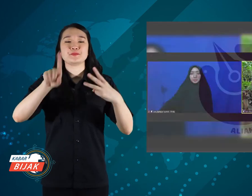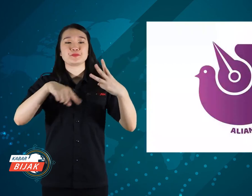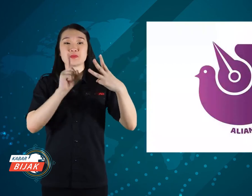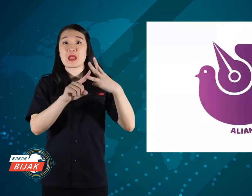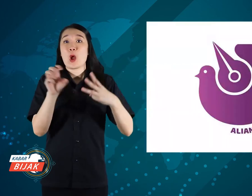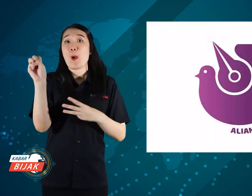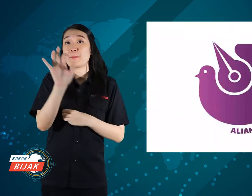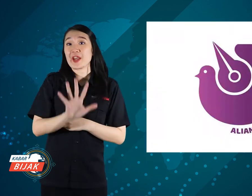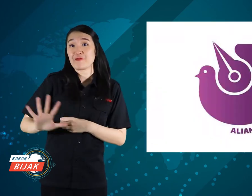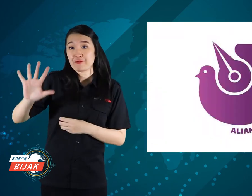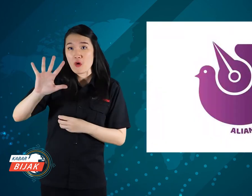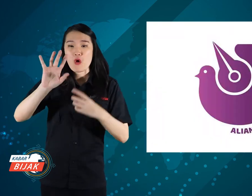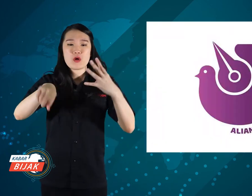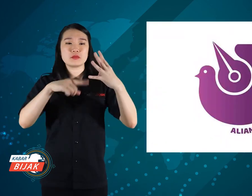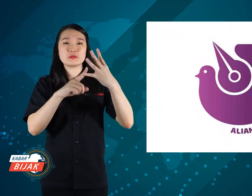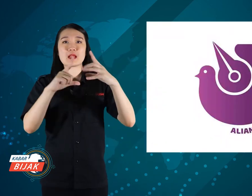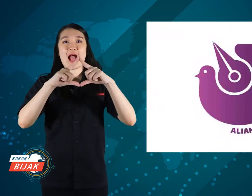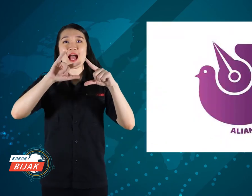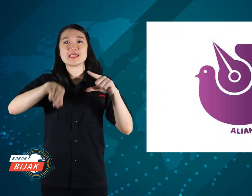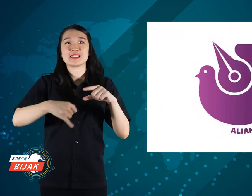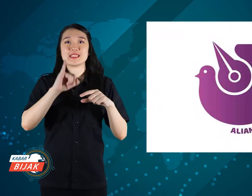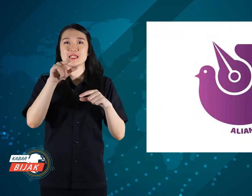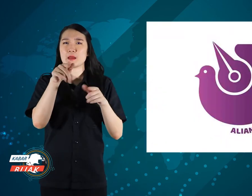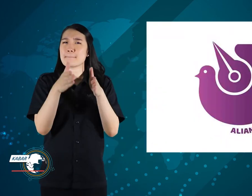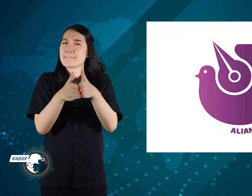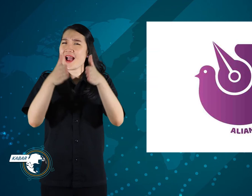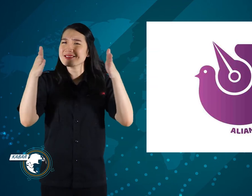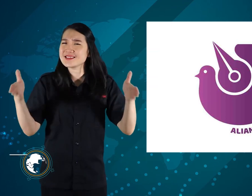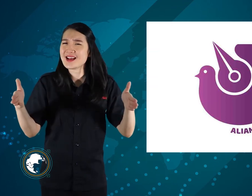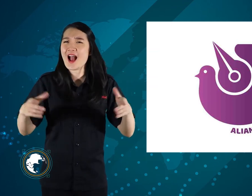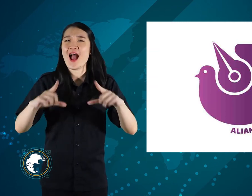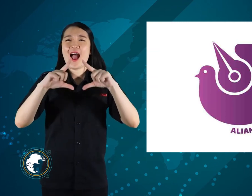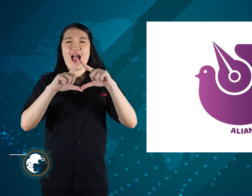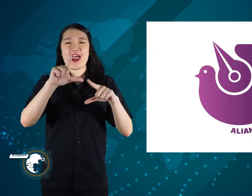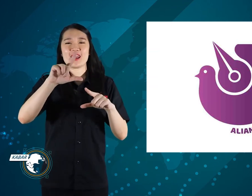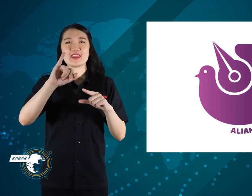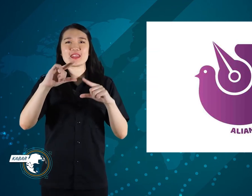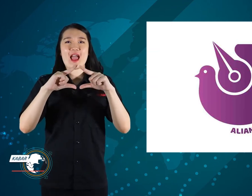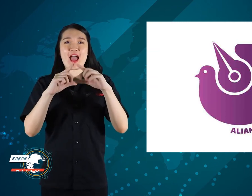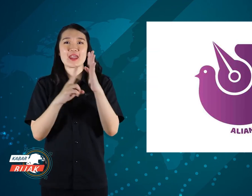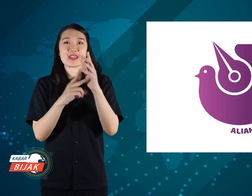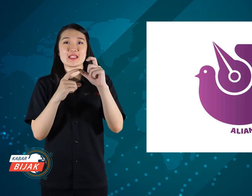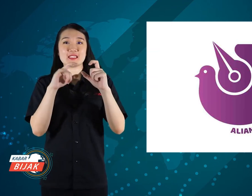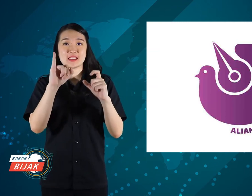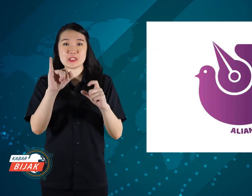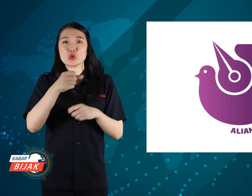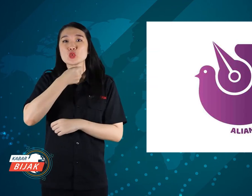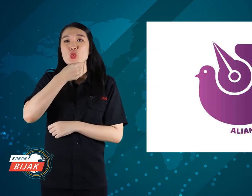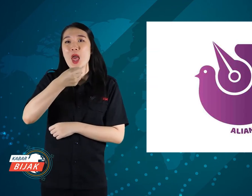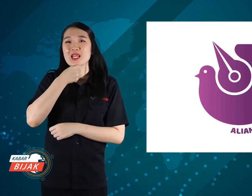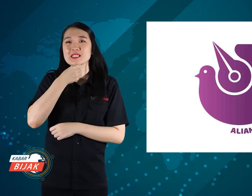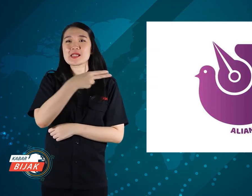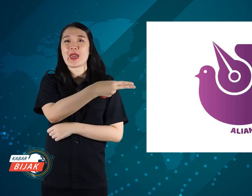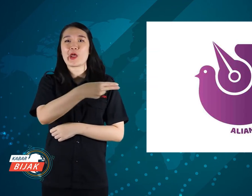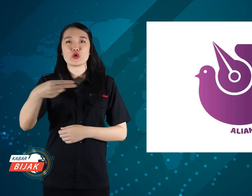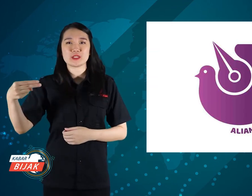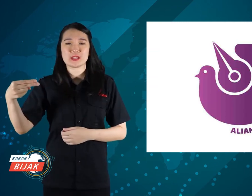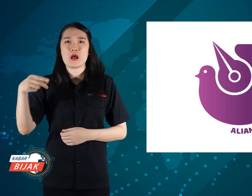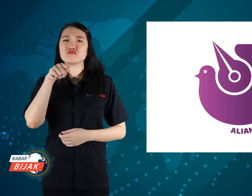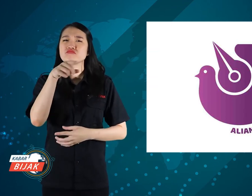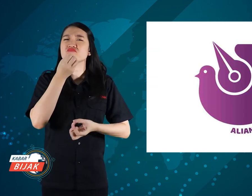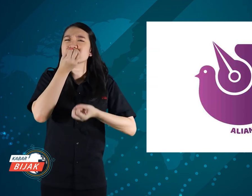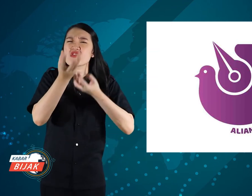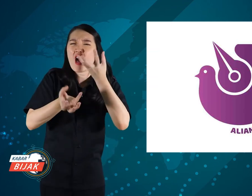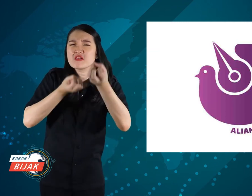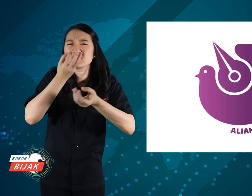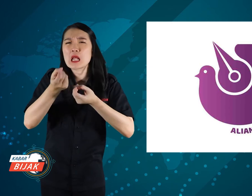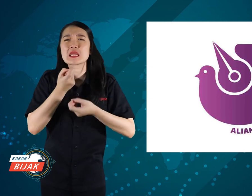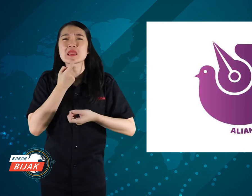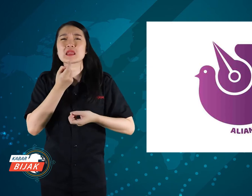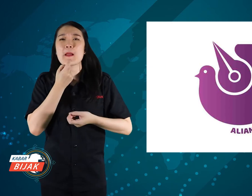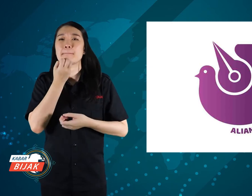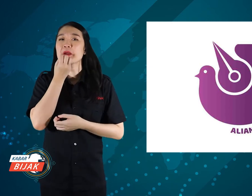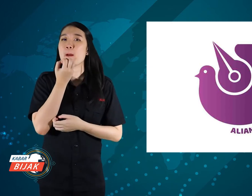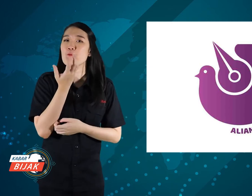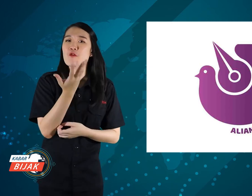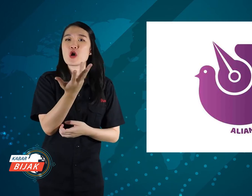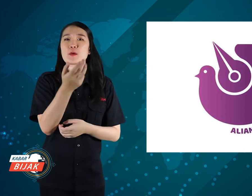Kominfo, AJI (Indonesian Journalists Alliance) that explains the delivery of information